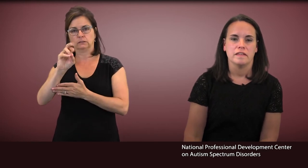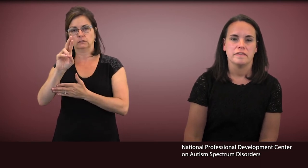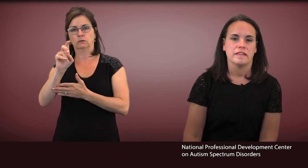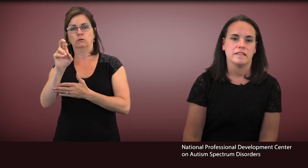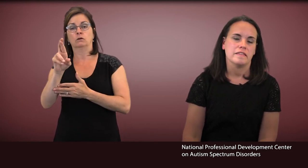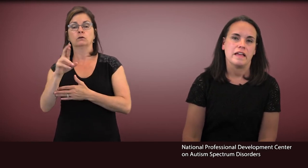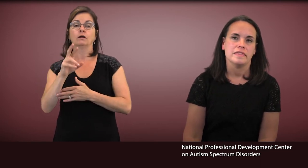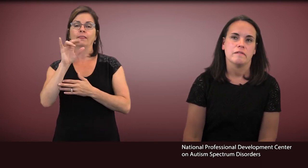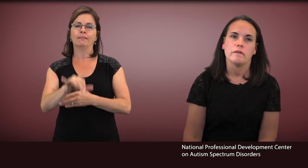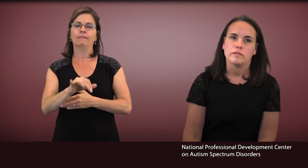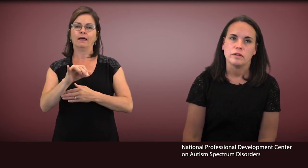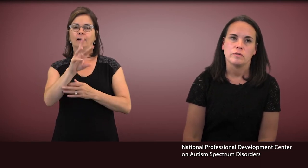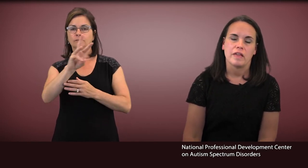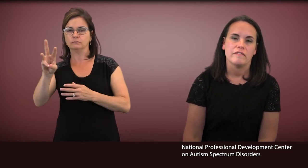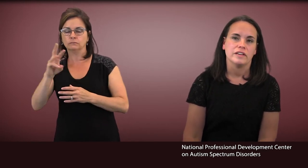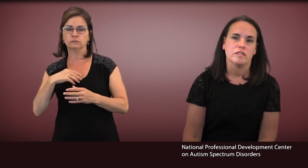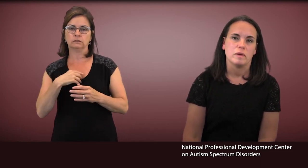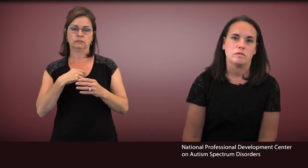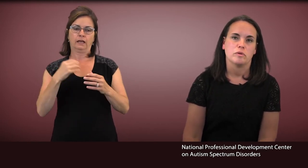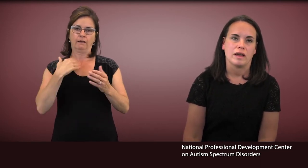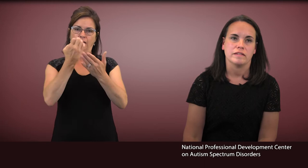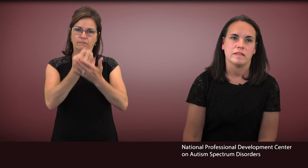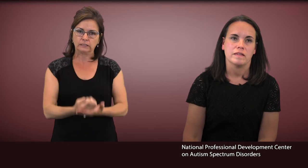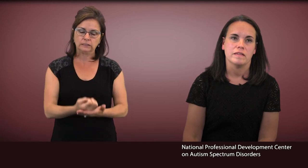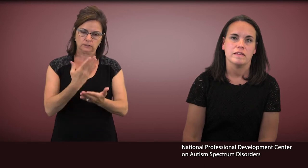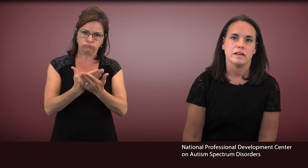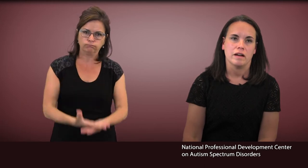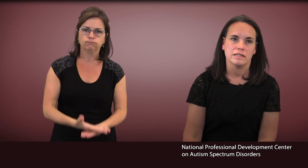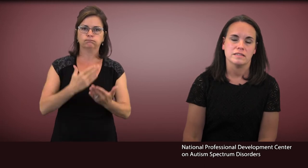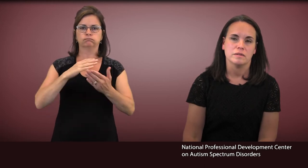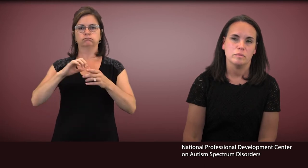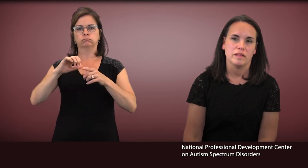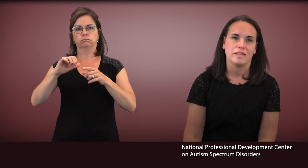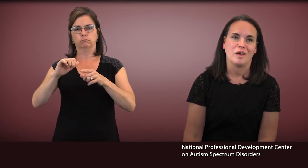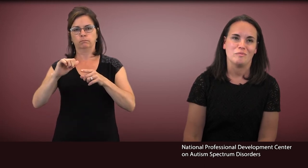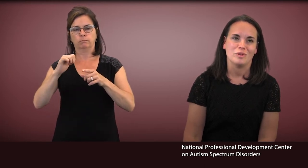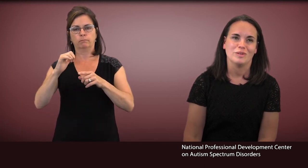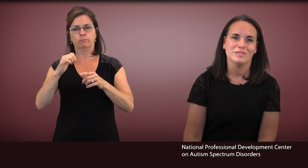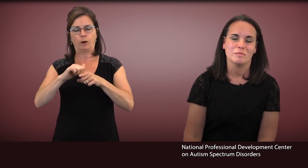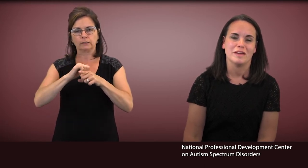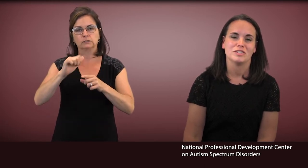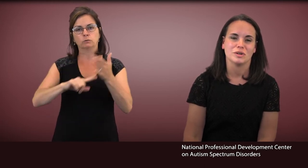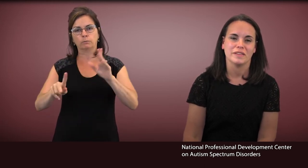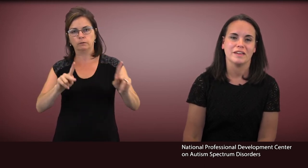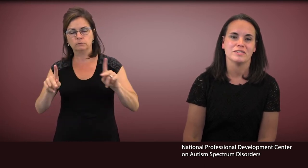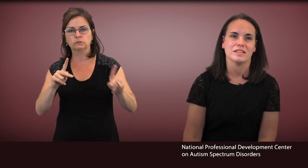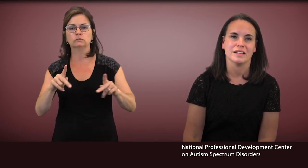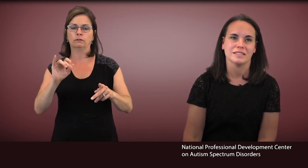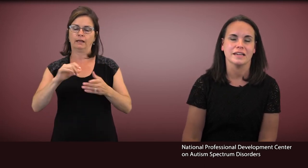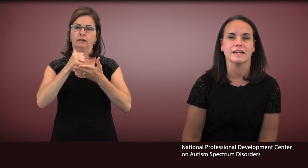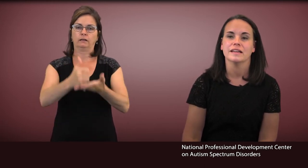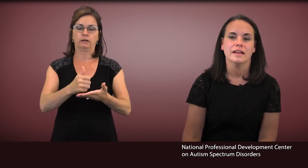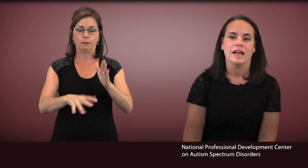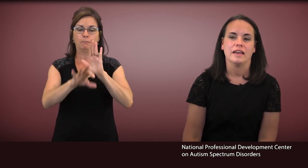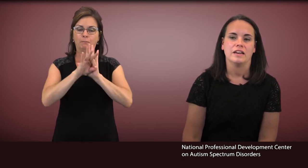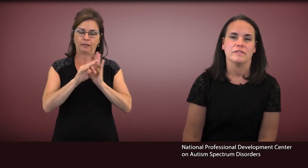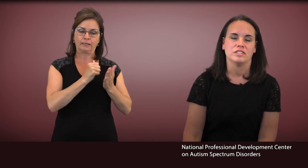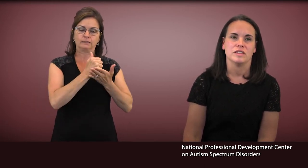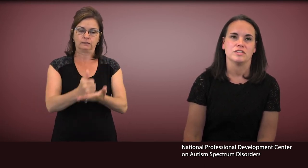This is a site that reviews evidence-based practices in autism. That's helpful to make sure that you're selecting an intervention,